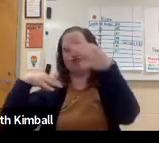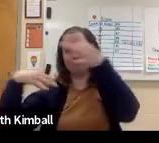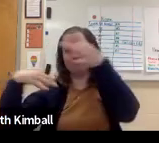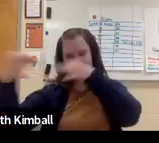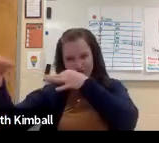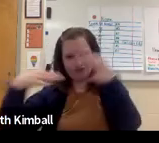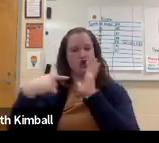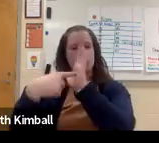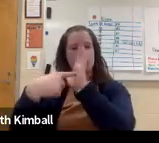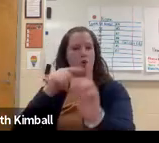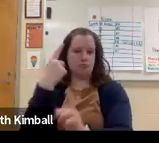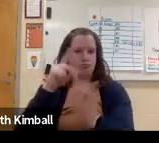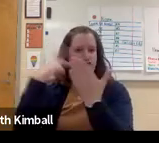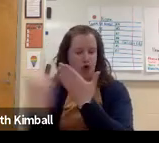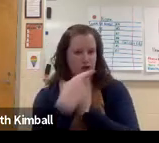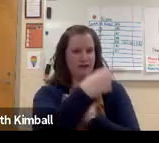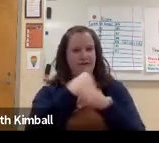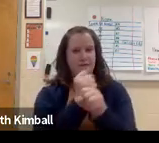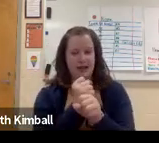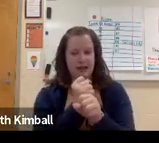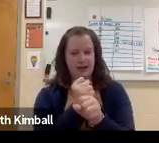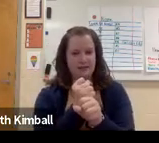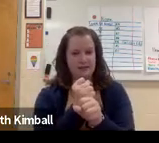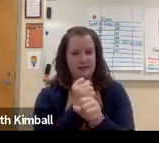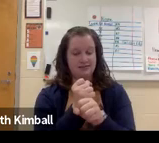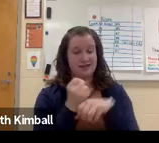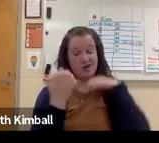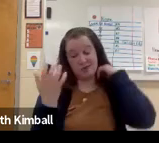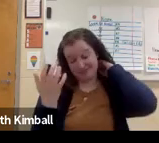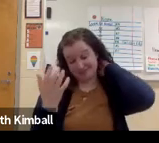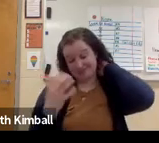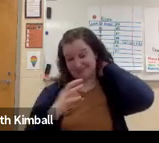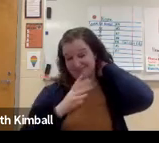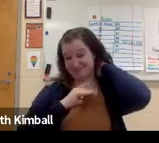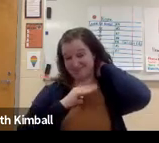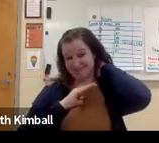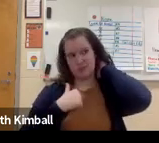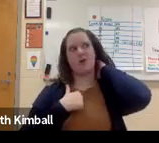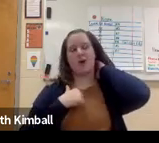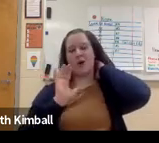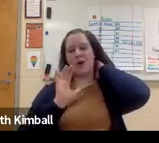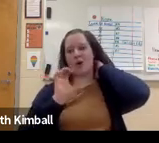And that group of students went to the governor's office and shared the project that they were able to make.